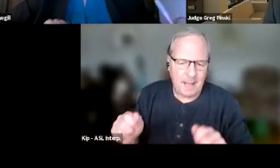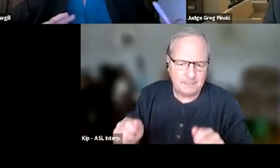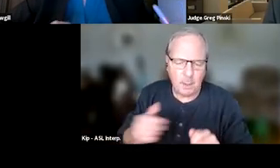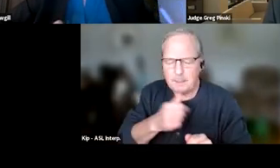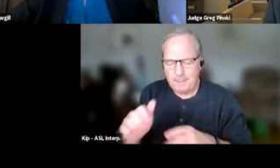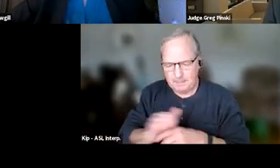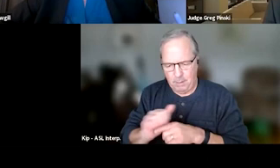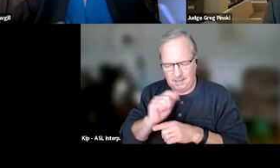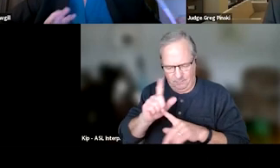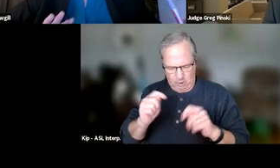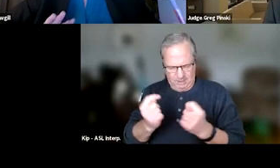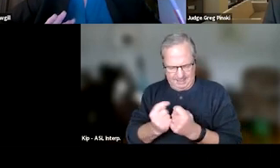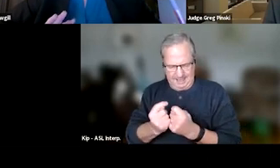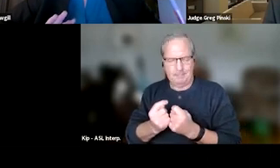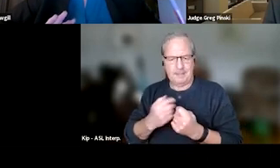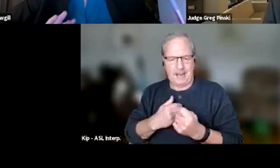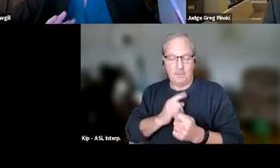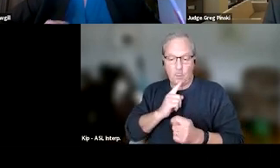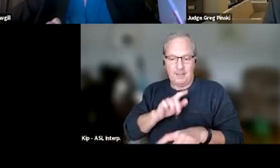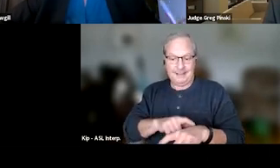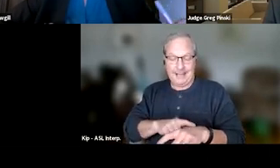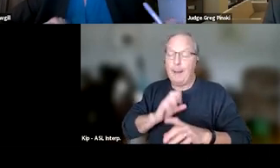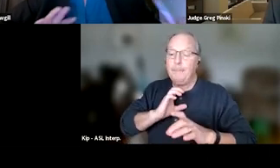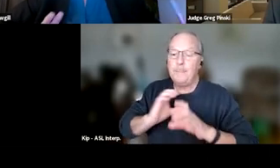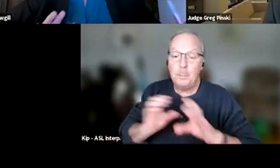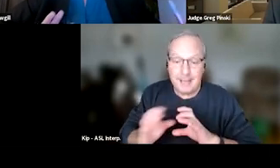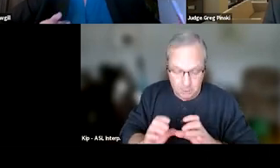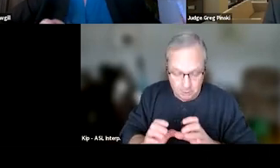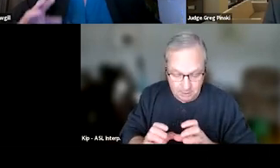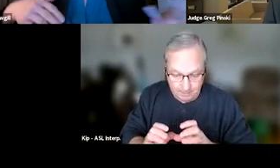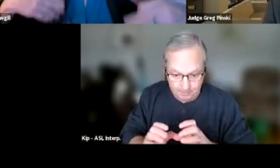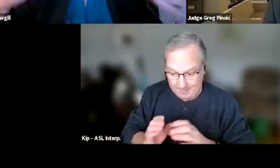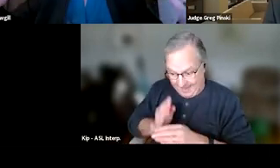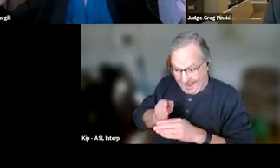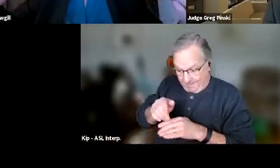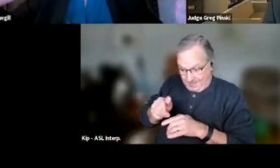to have real time communication. And then after that, when they're communicating